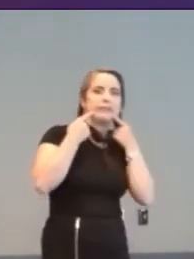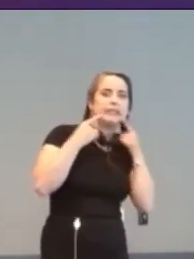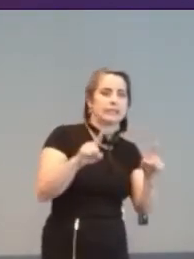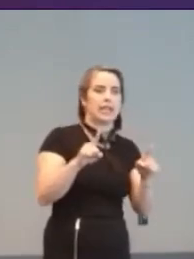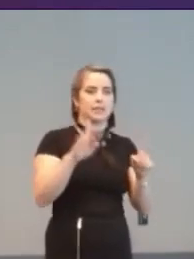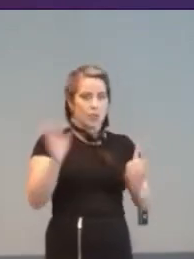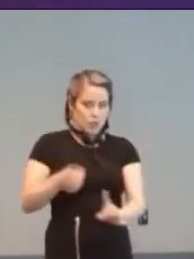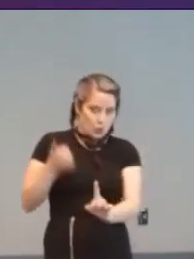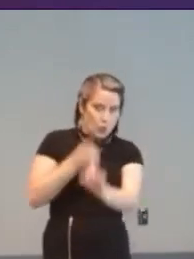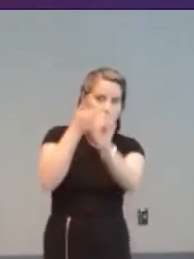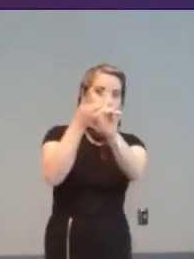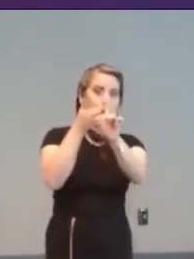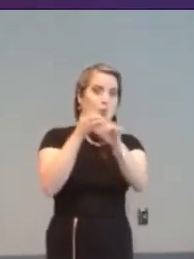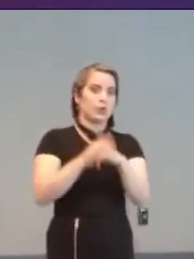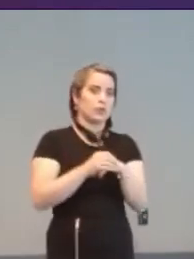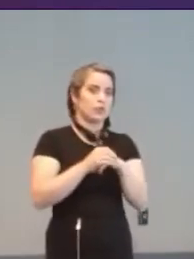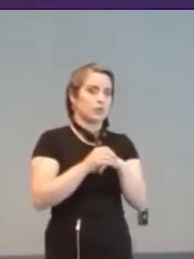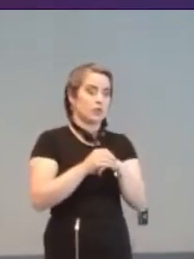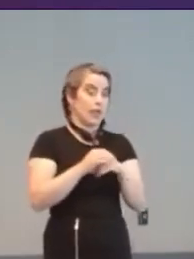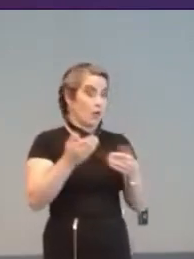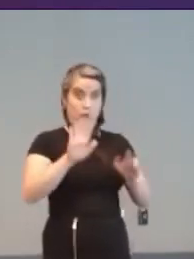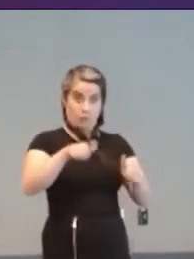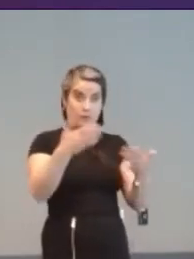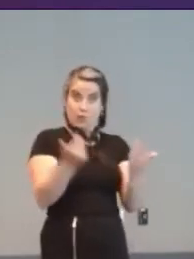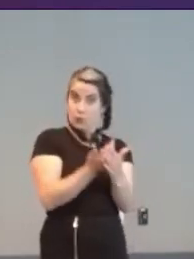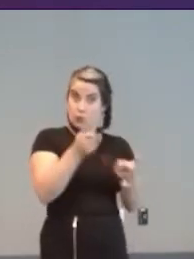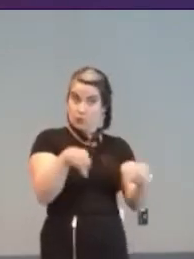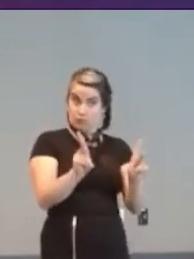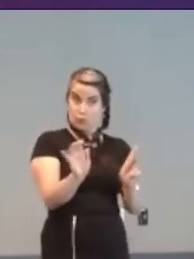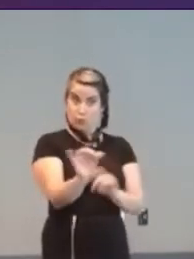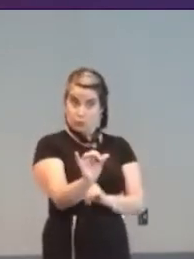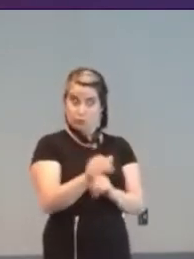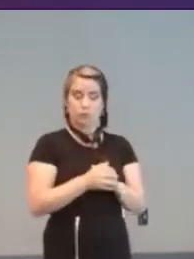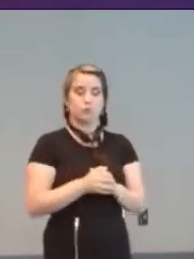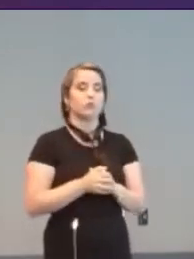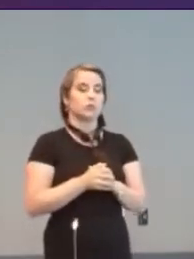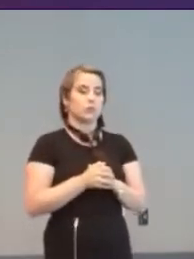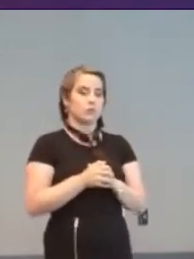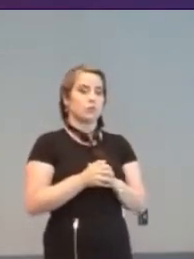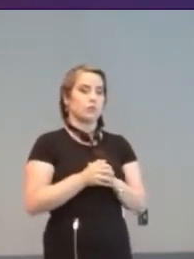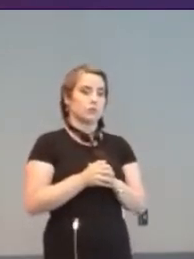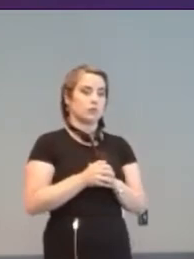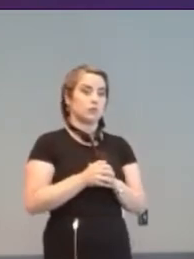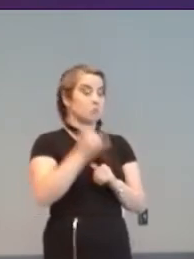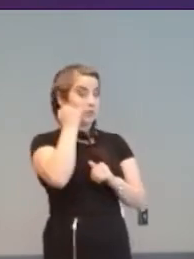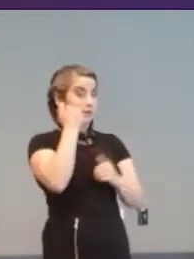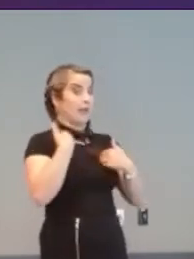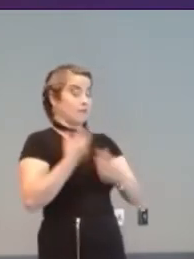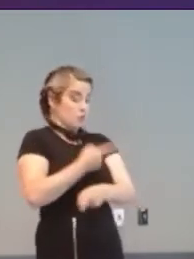as well as opening up a host of new opportunities. Given the right software and input devices,